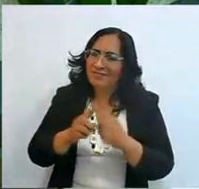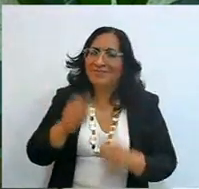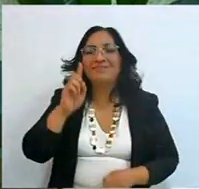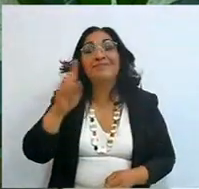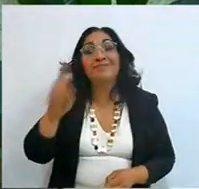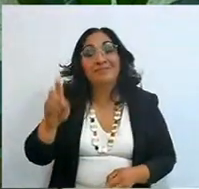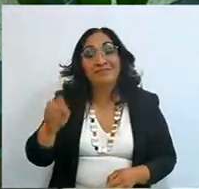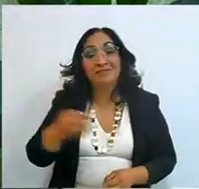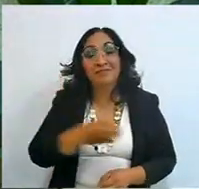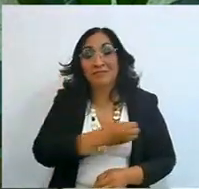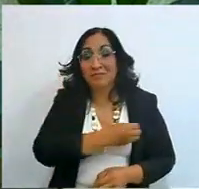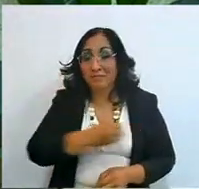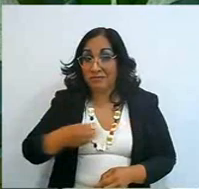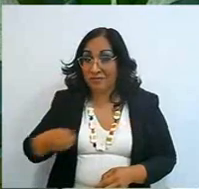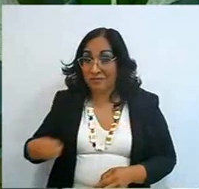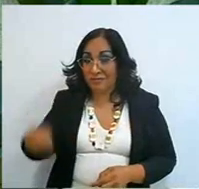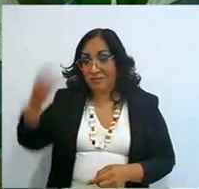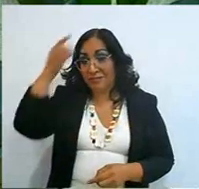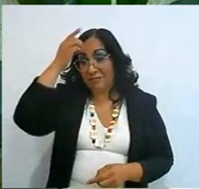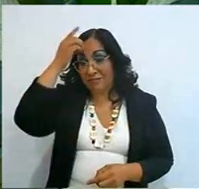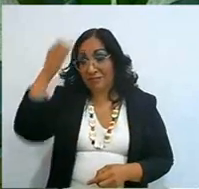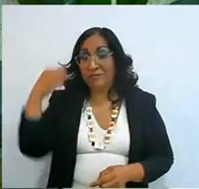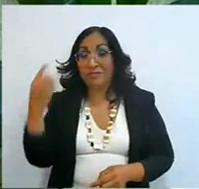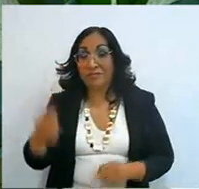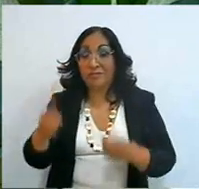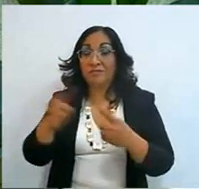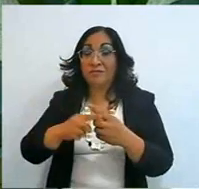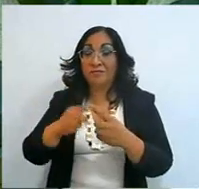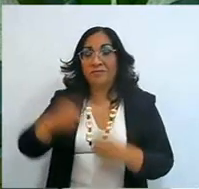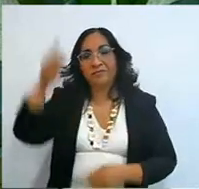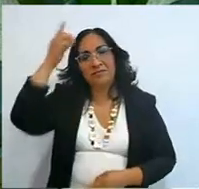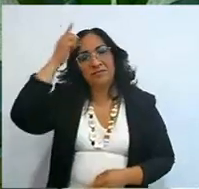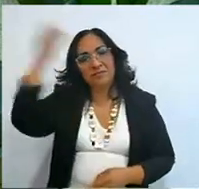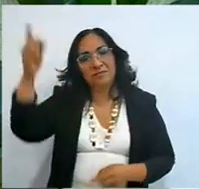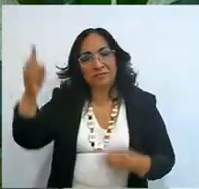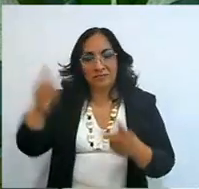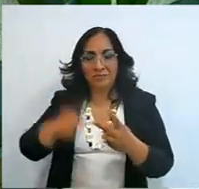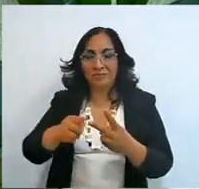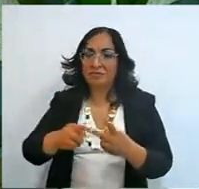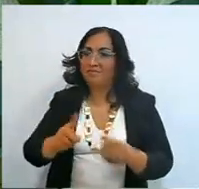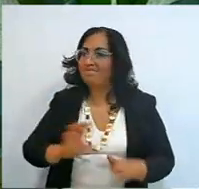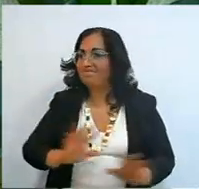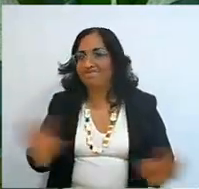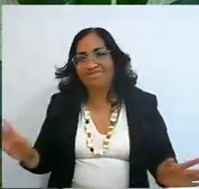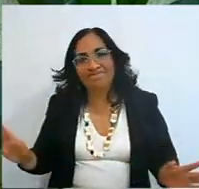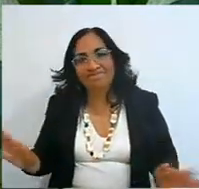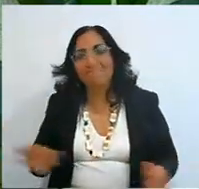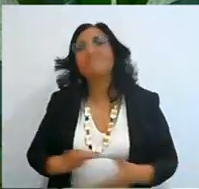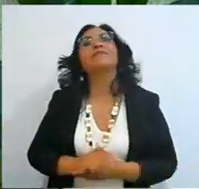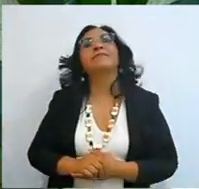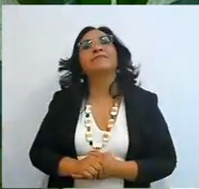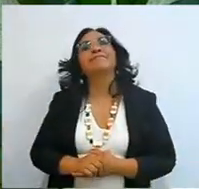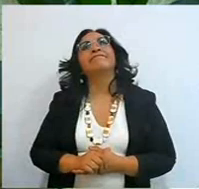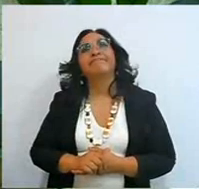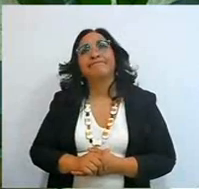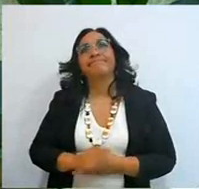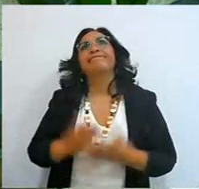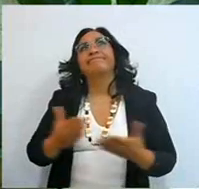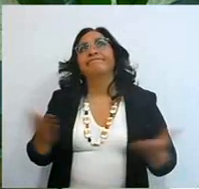and God's order is, first God, second the husband, third... and so he told me, oh ok,